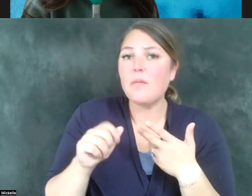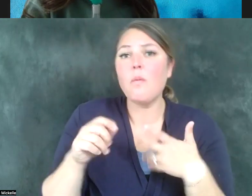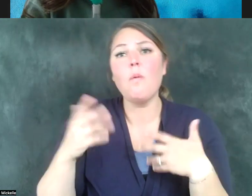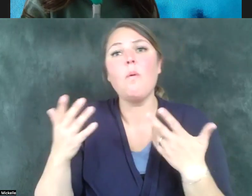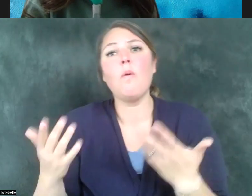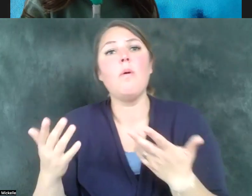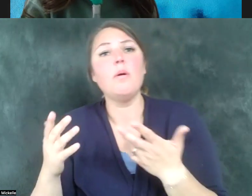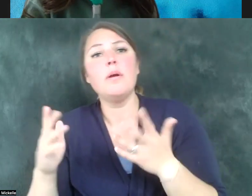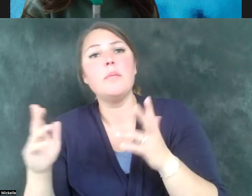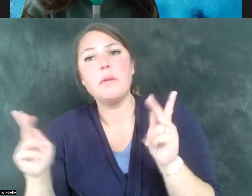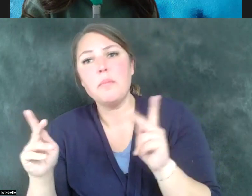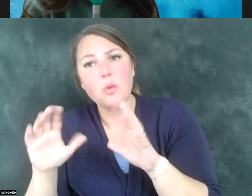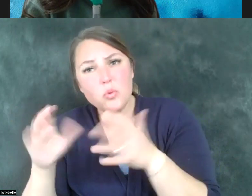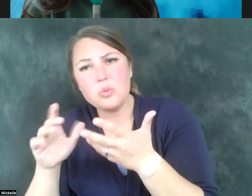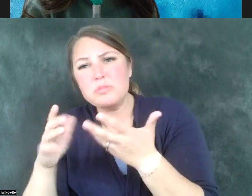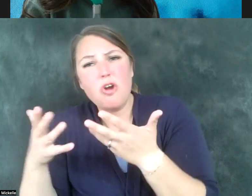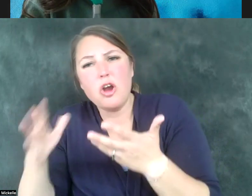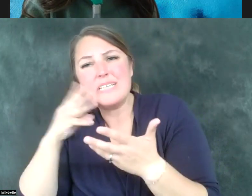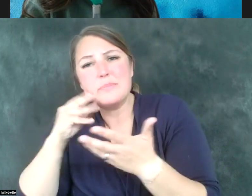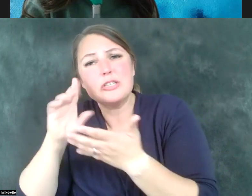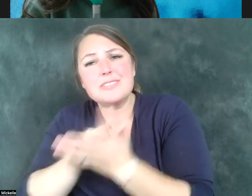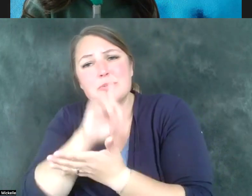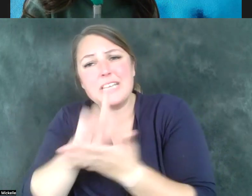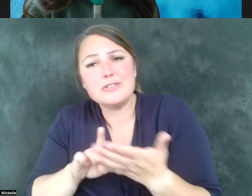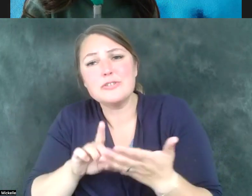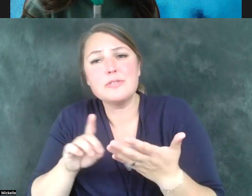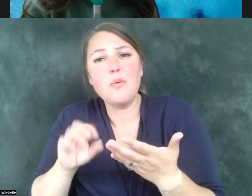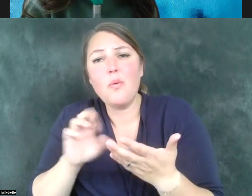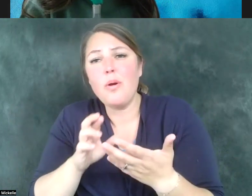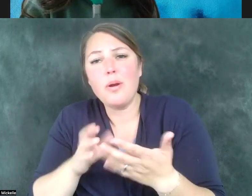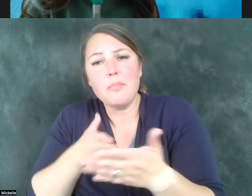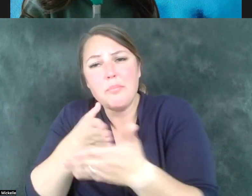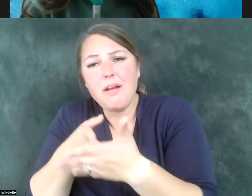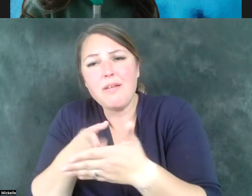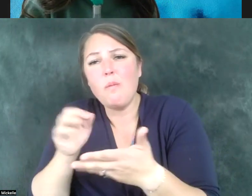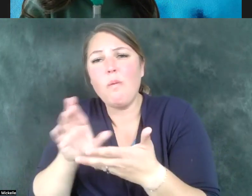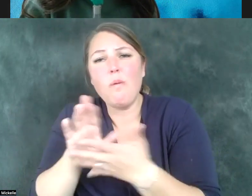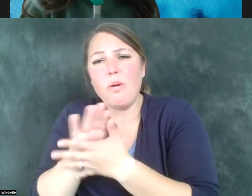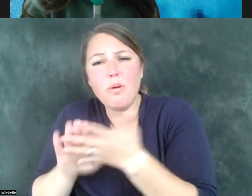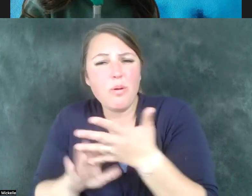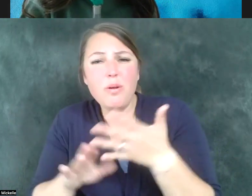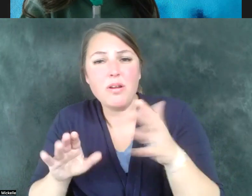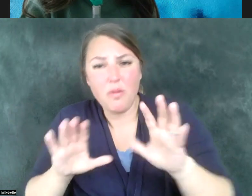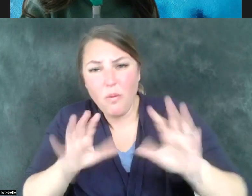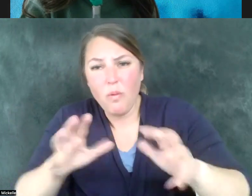and groups who have been discriminated against them. We've had bias toward in the past, those voices need to be brought